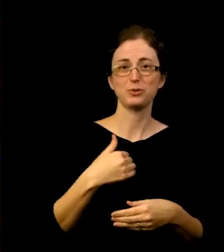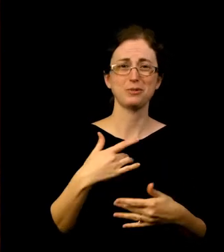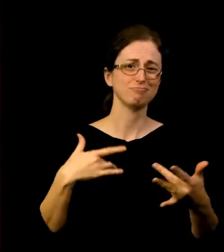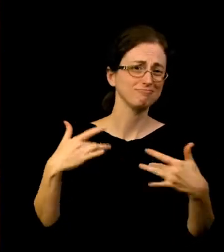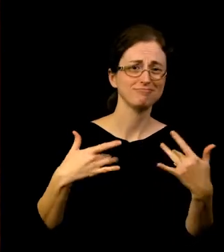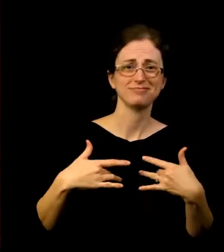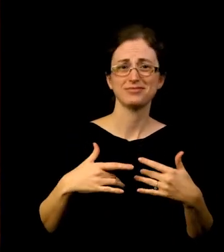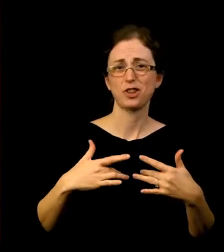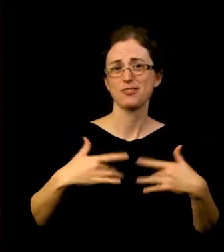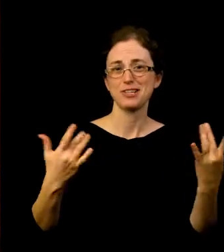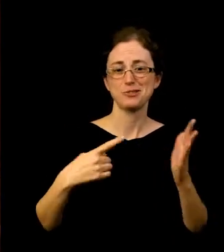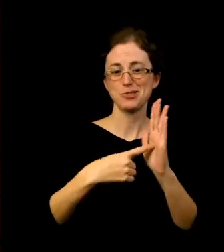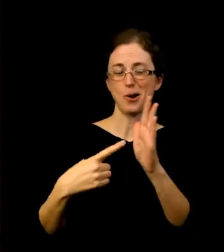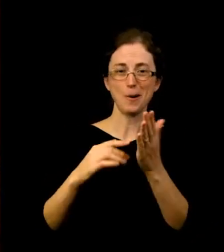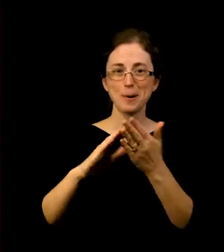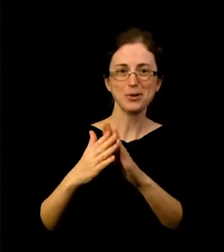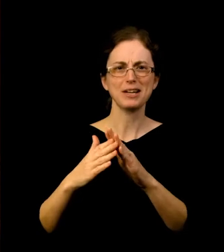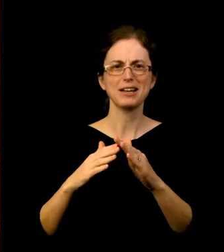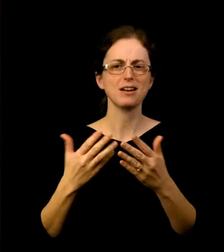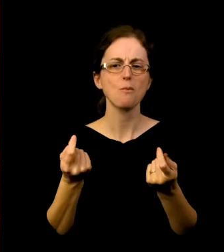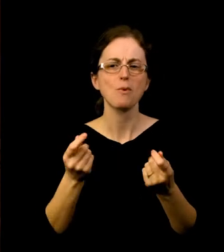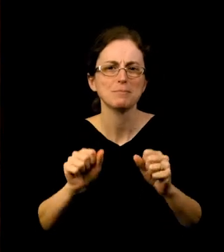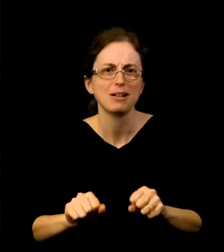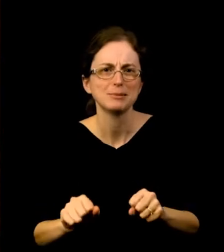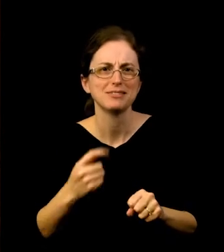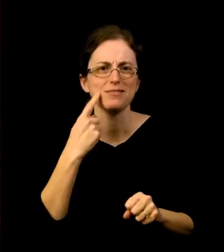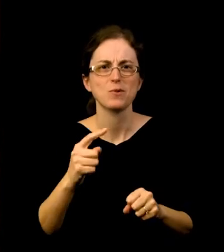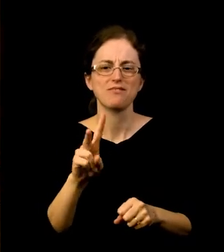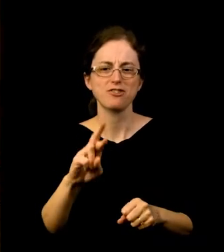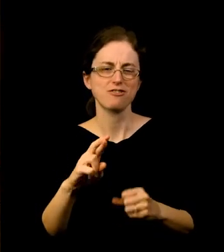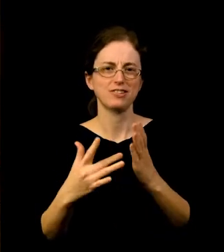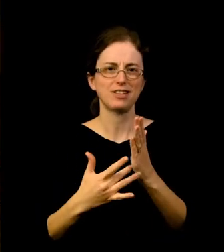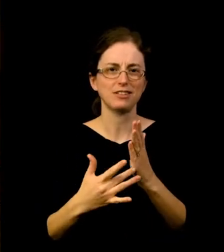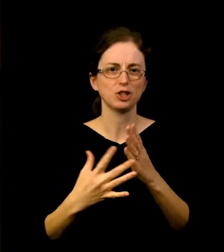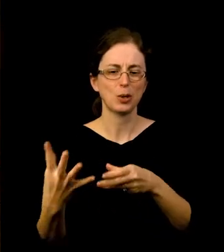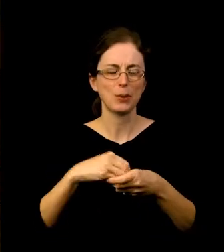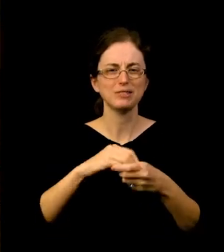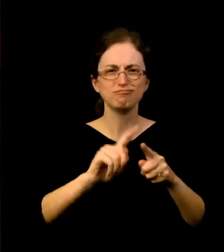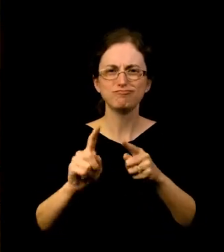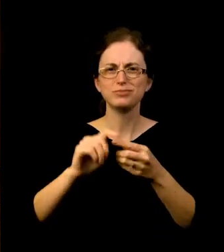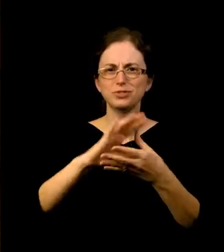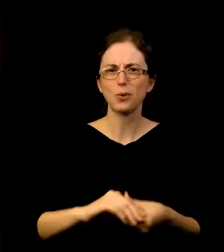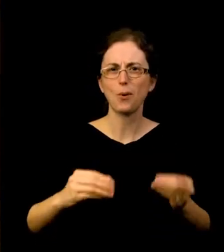using VR technology and combining that with different ways of storytelling, including working with the Mobile Projection Unit,